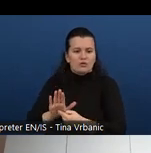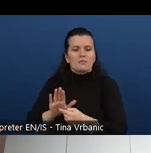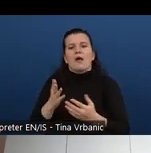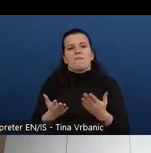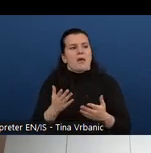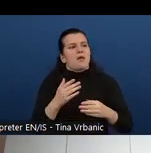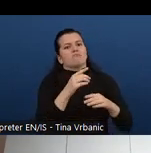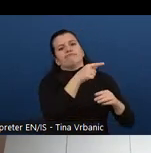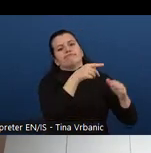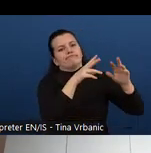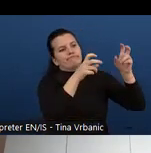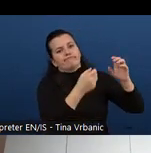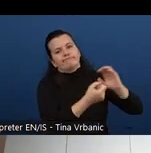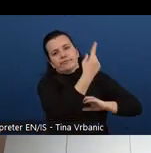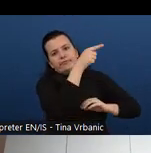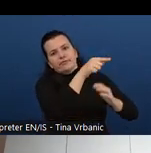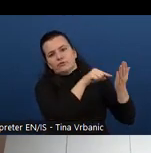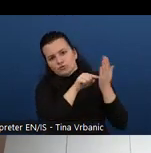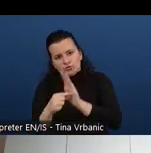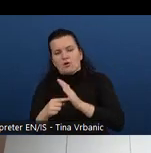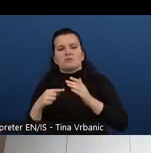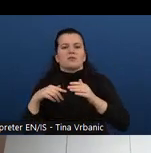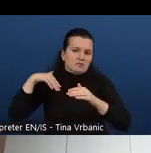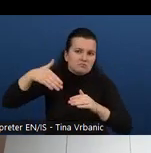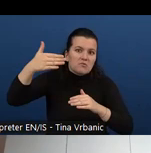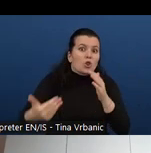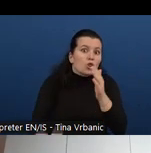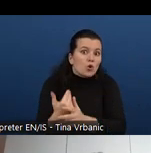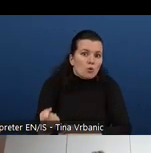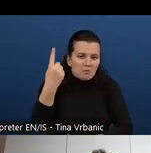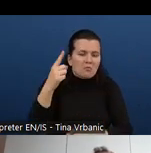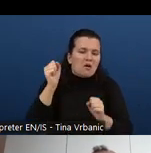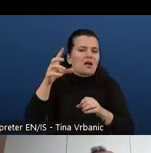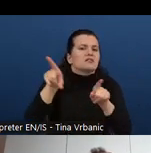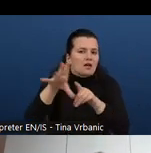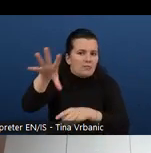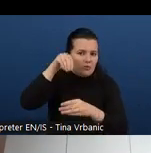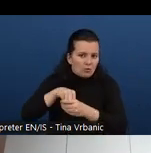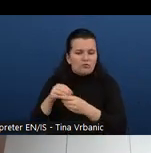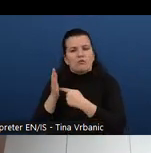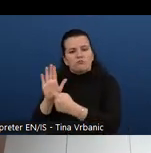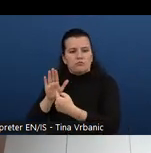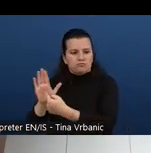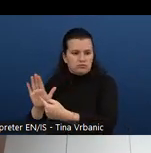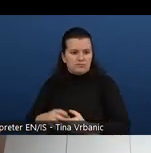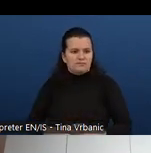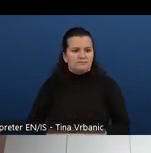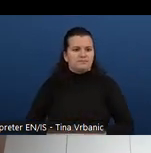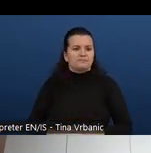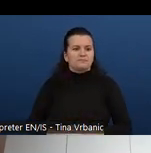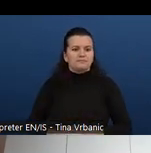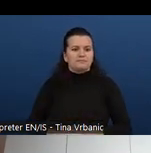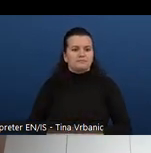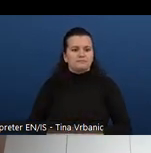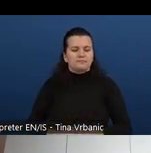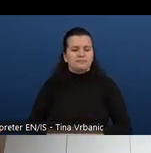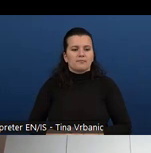Then the sixth part of the core competencies body talks about standards and laws in the